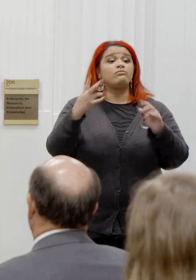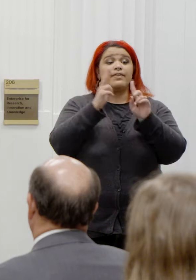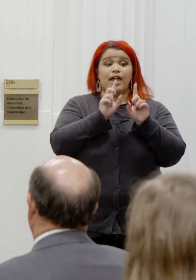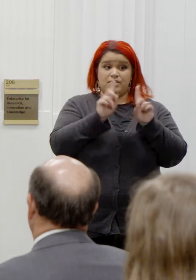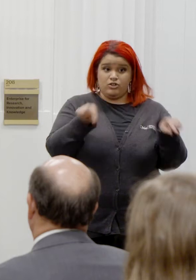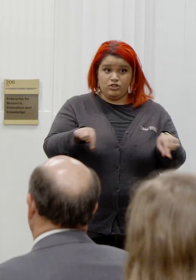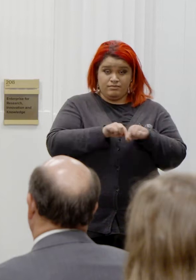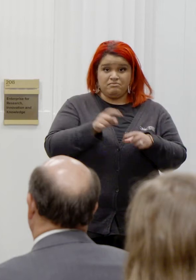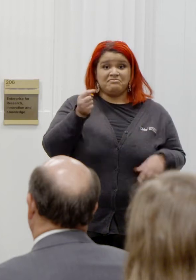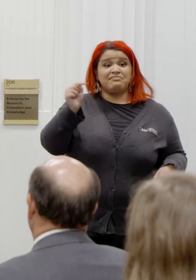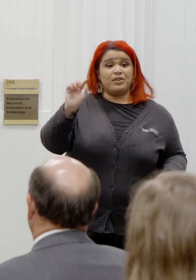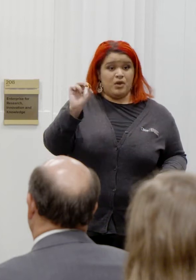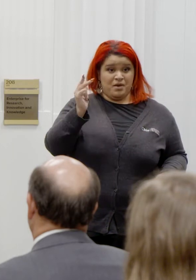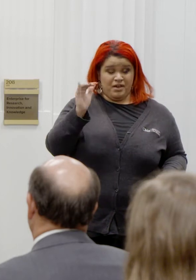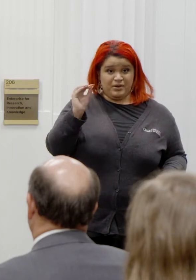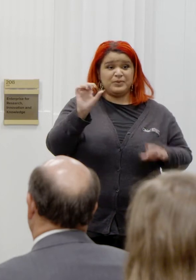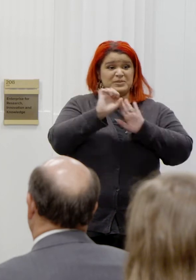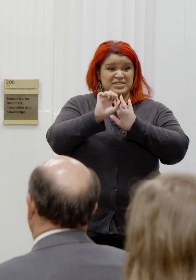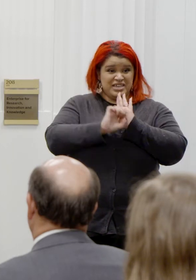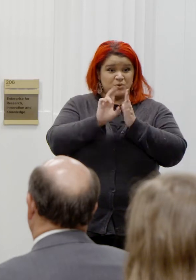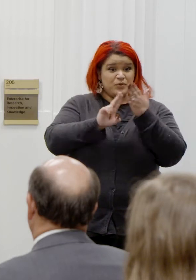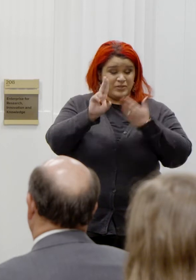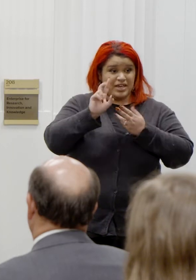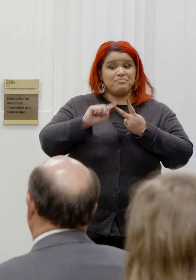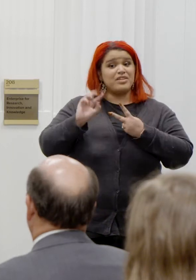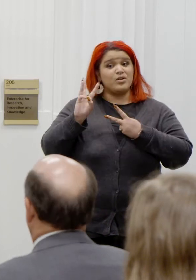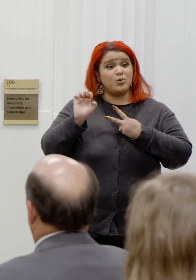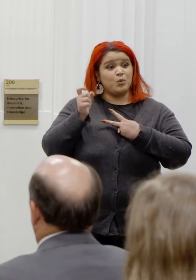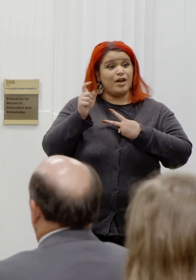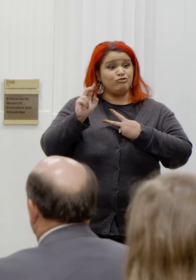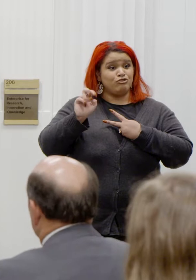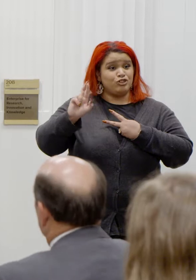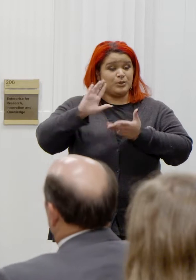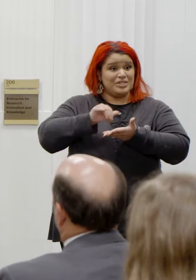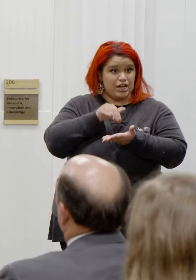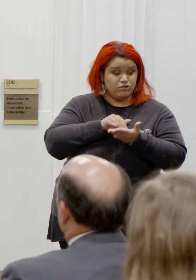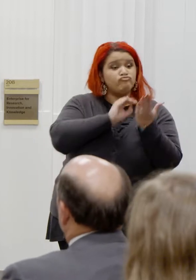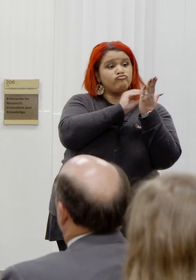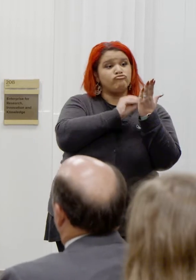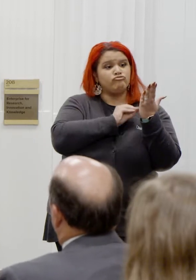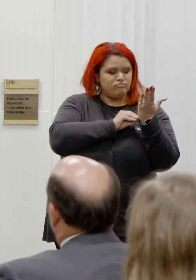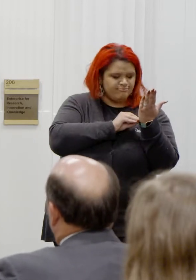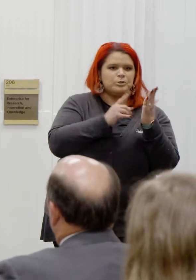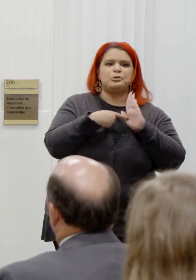and The Ohio State University Wexner Medical Center demonstrated a clear commitment to building and maintaining a community